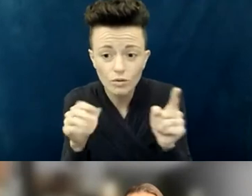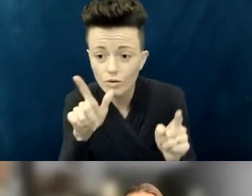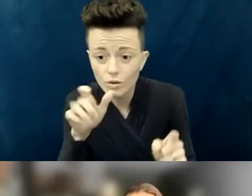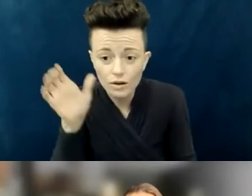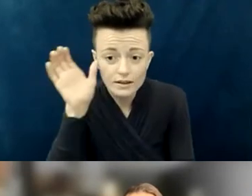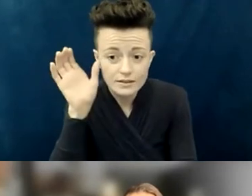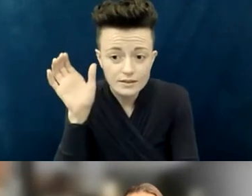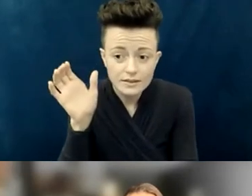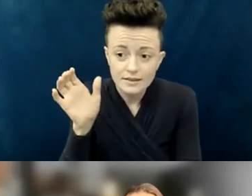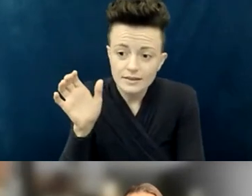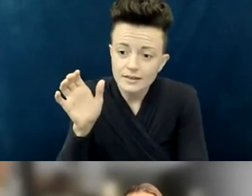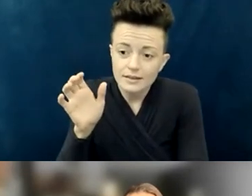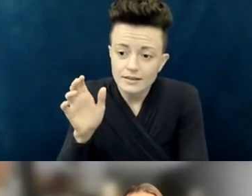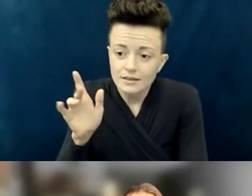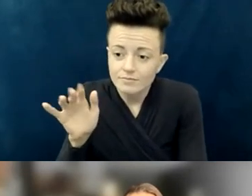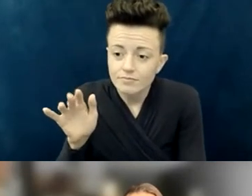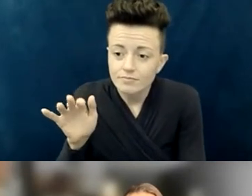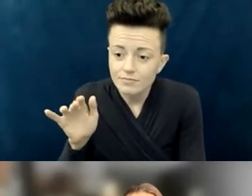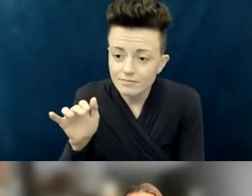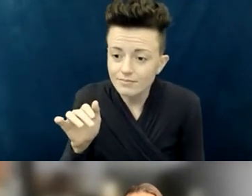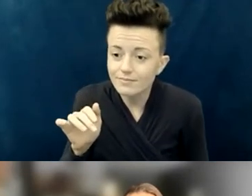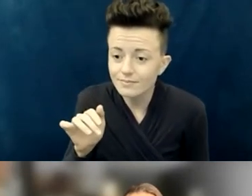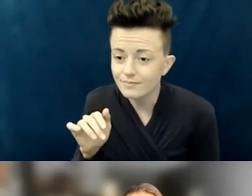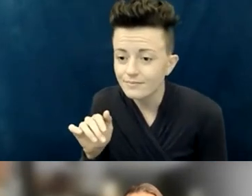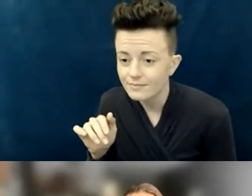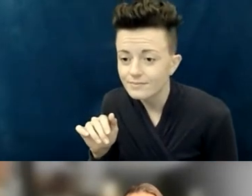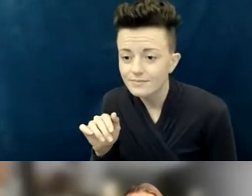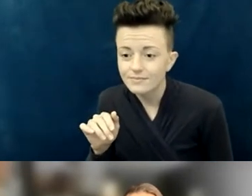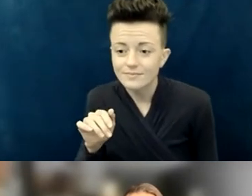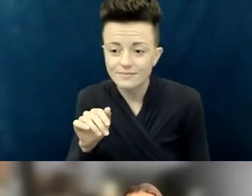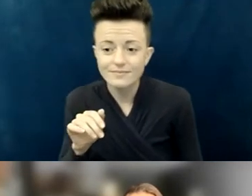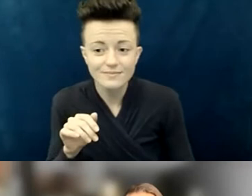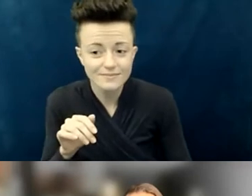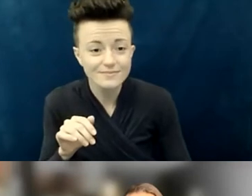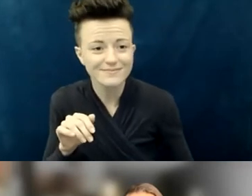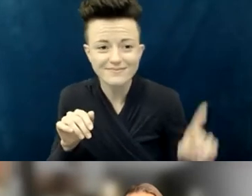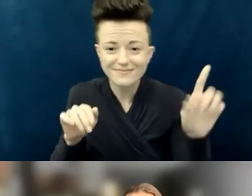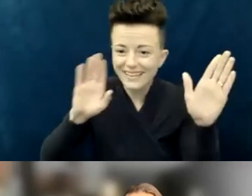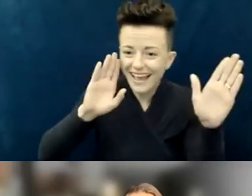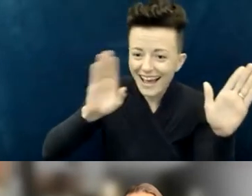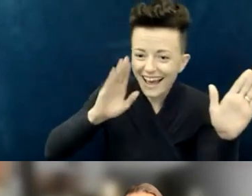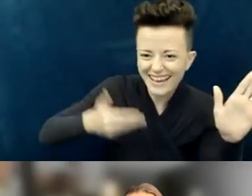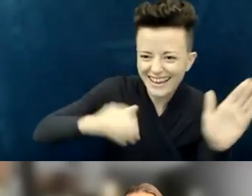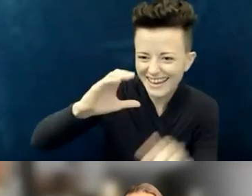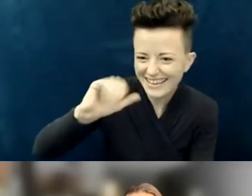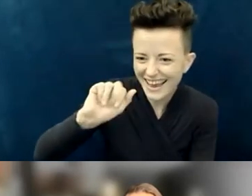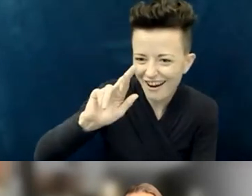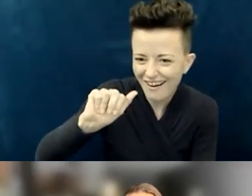so I don't keep talking while I'm waiting. [CARA, offscreen] Annalise, you're amazing; this is Cara... Milne again. I wanted to encourage: